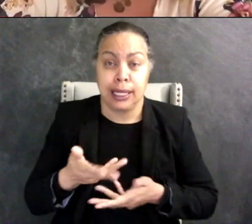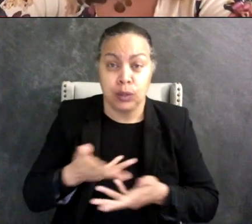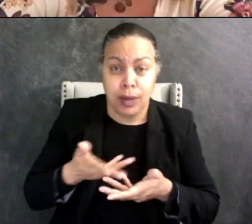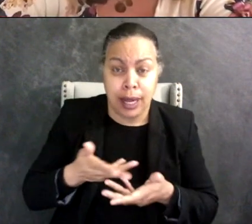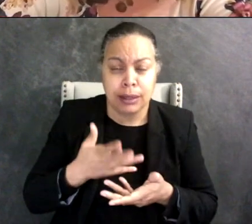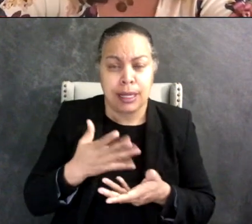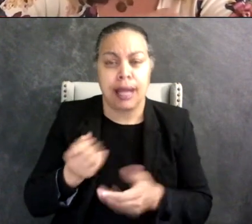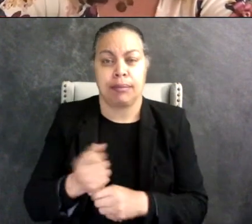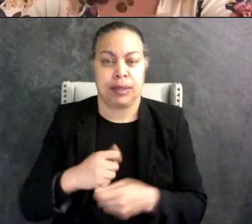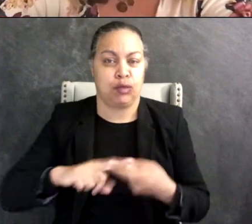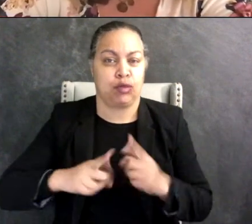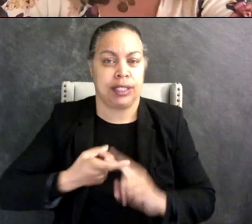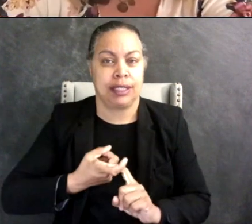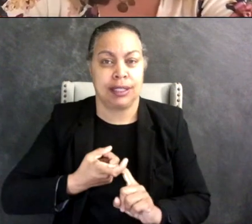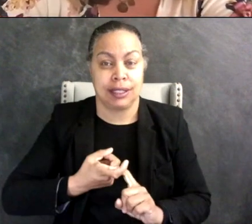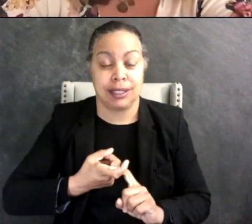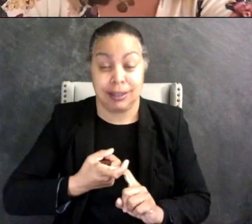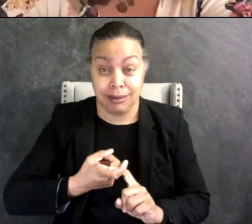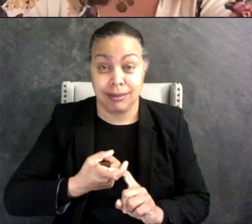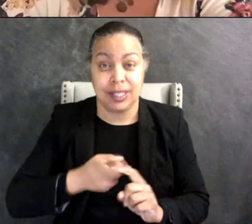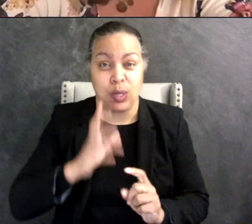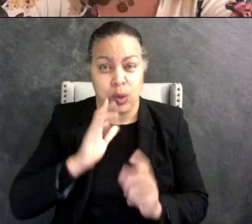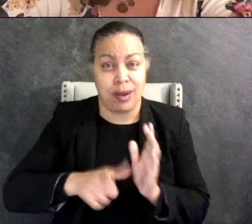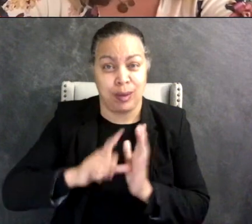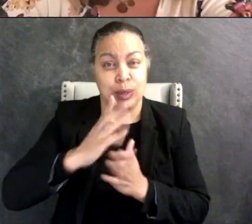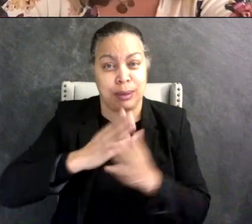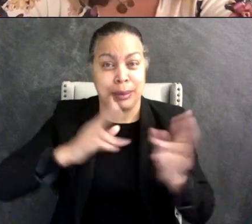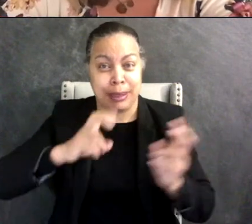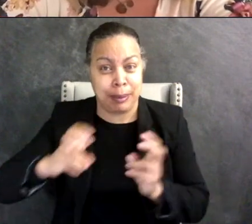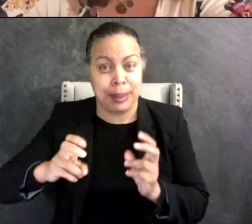So we're gonna kind of go through some of the topics first and then we're gonna show you